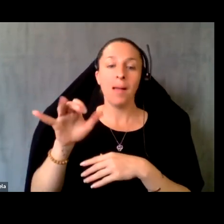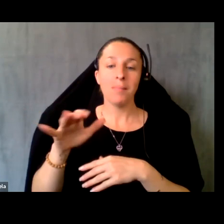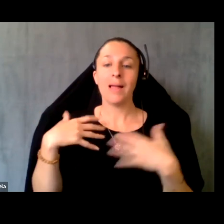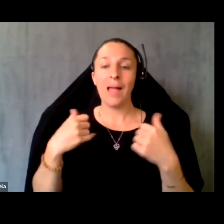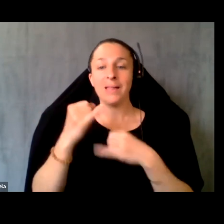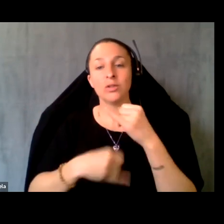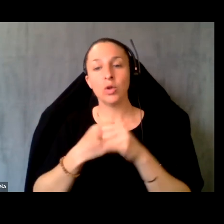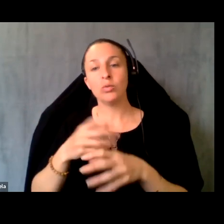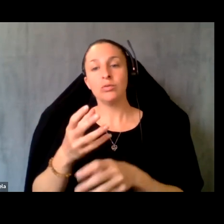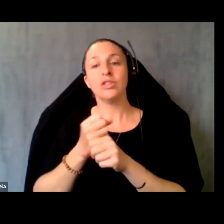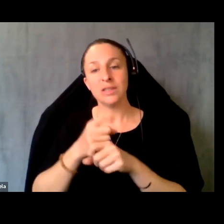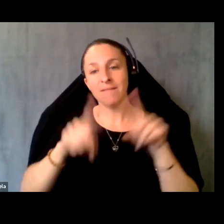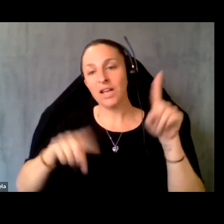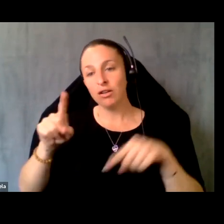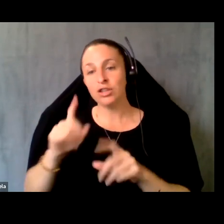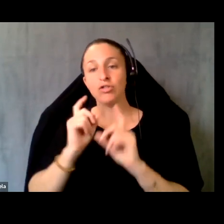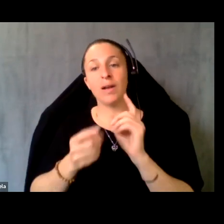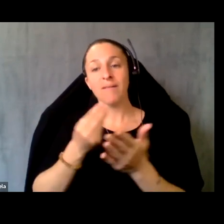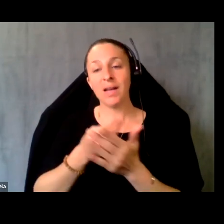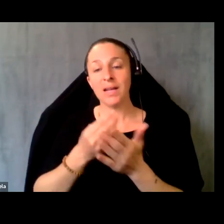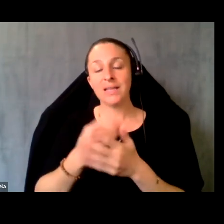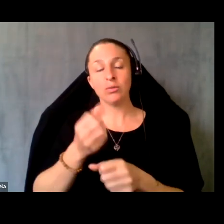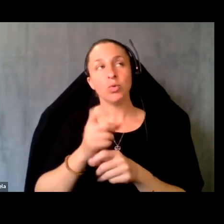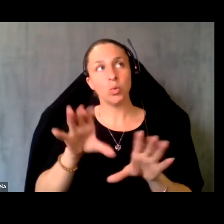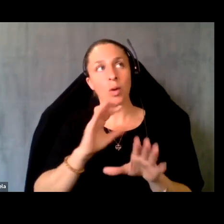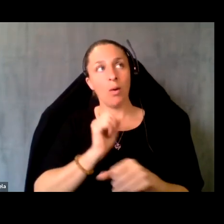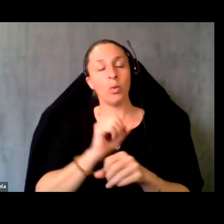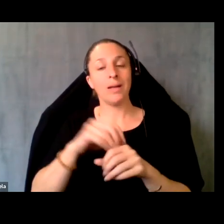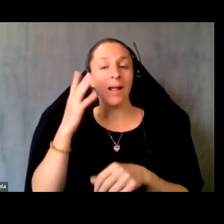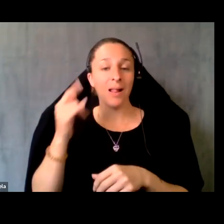receiving various Grant funding to do our work in California, however, an opportunity to become the